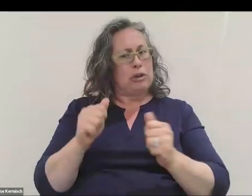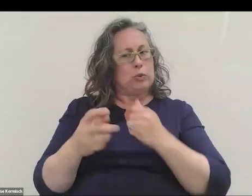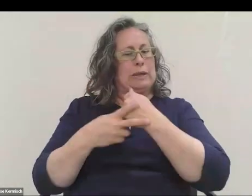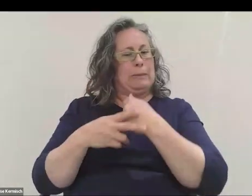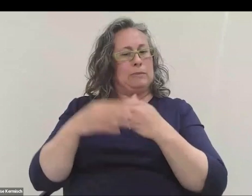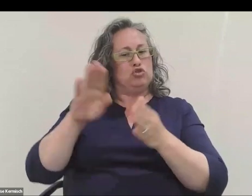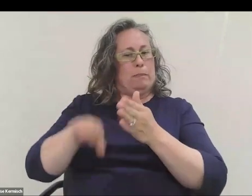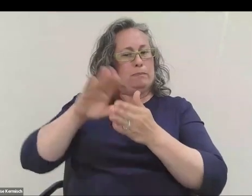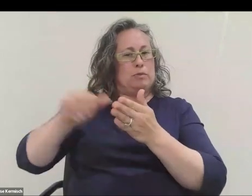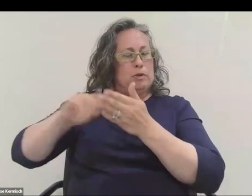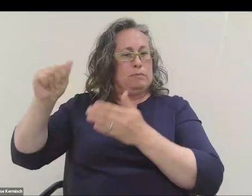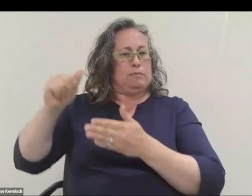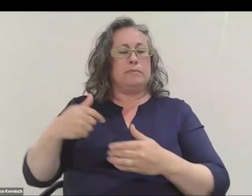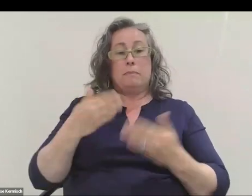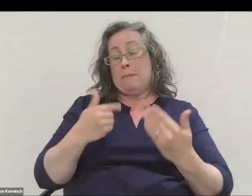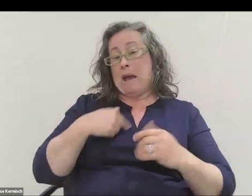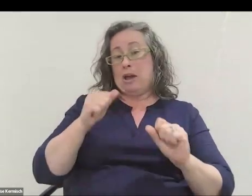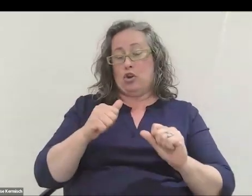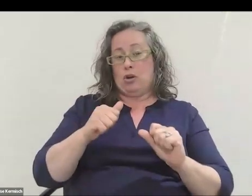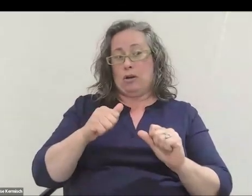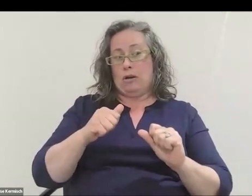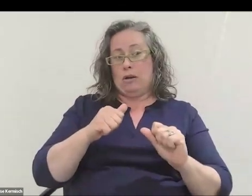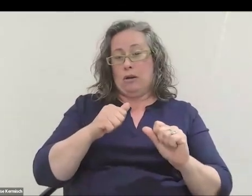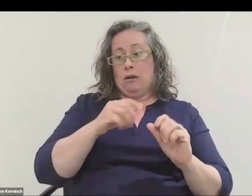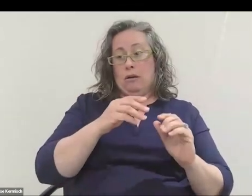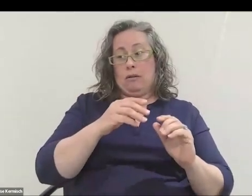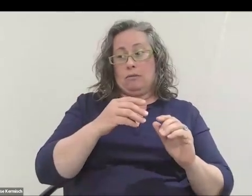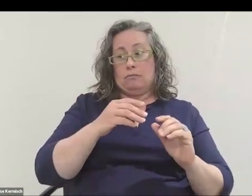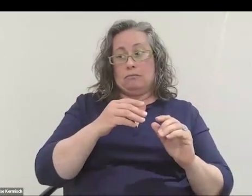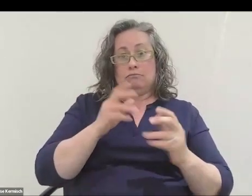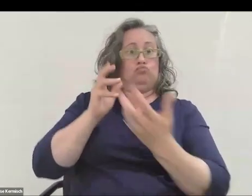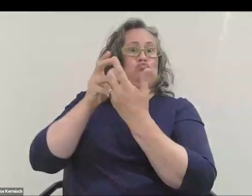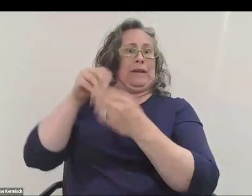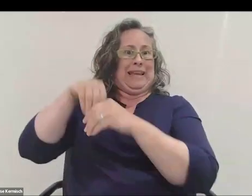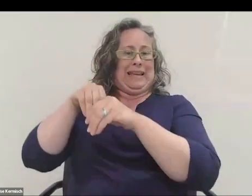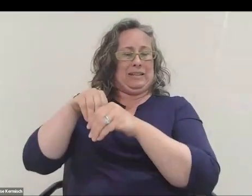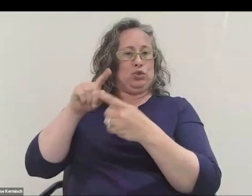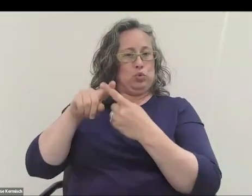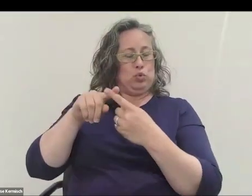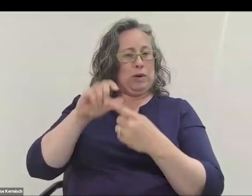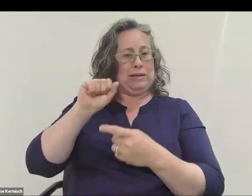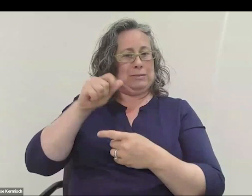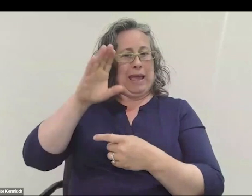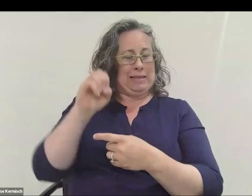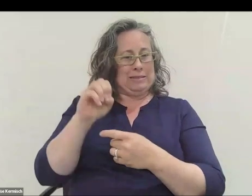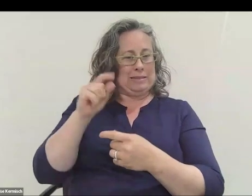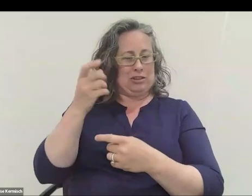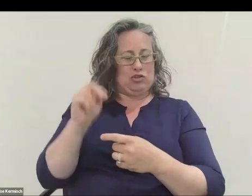maybe I could back my way into a space station. That's what we were trying to work on was obviously, if you're trying to build a large space station,